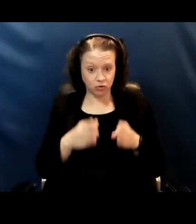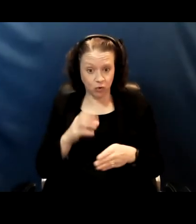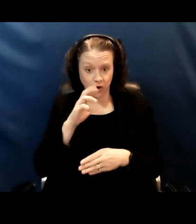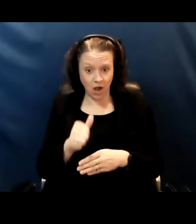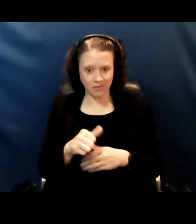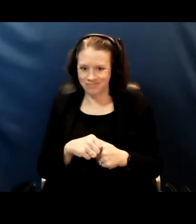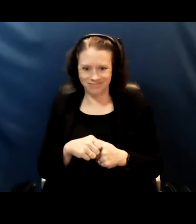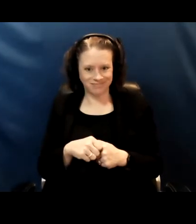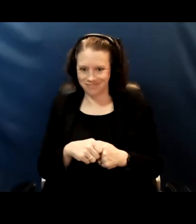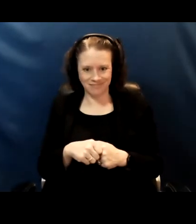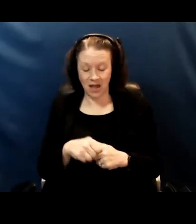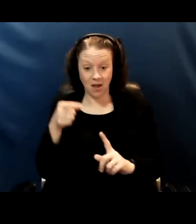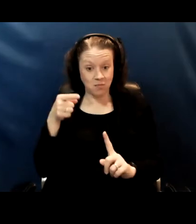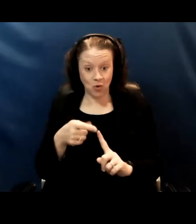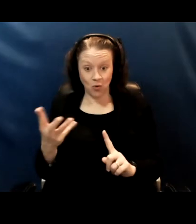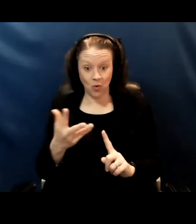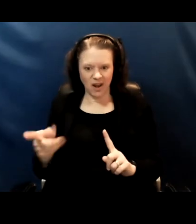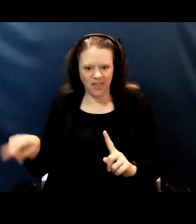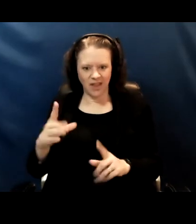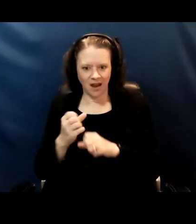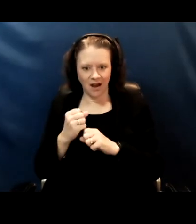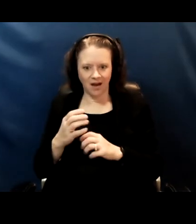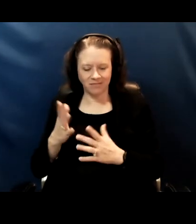was whether they had recently attended a gathering.